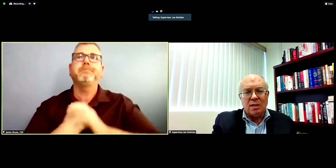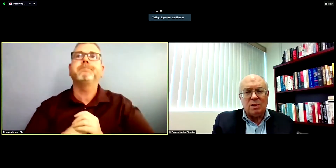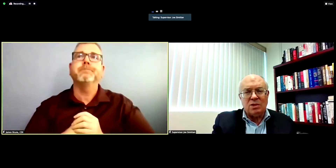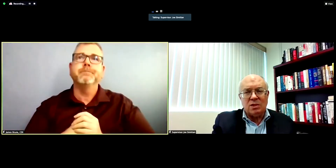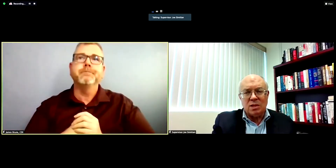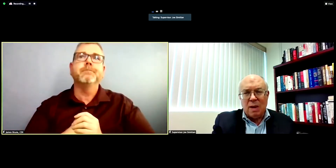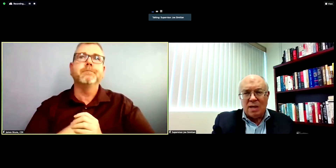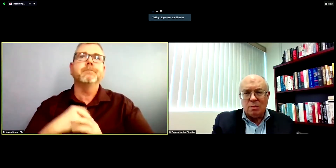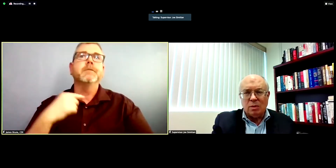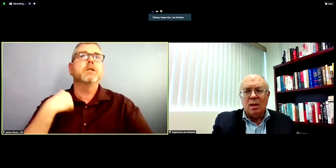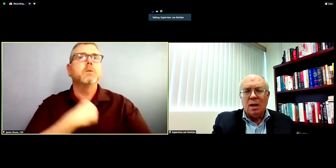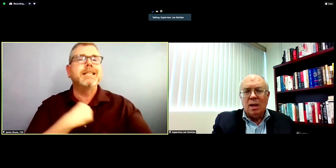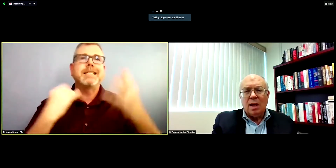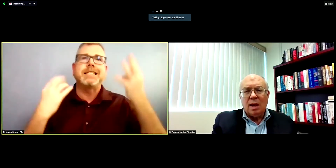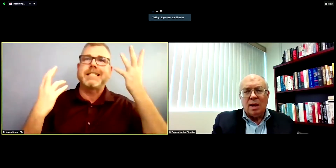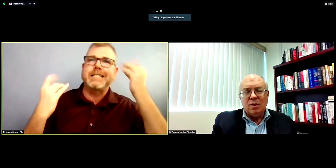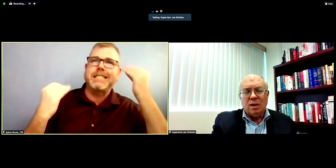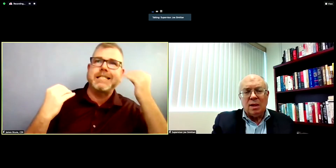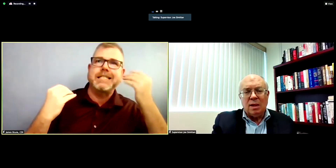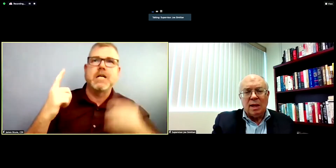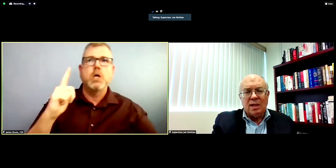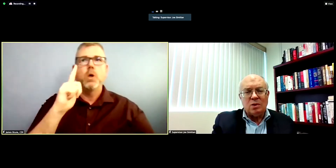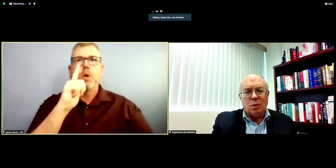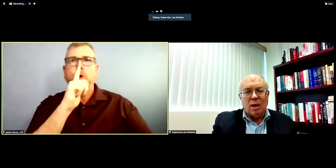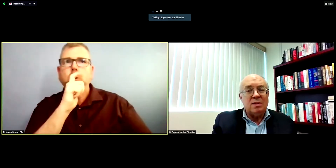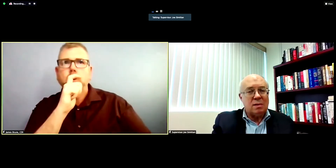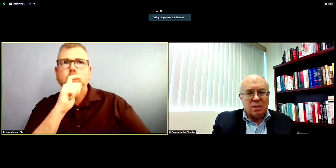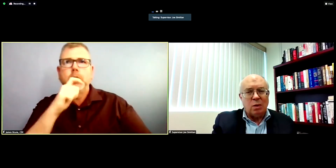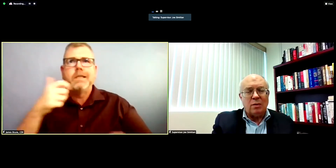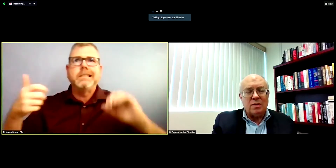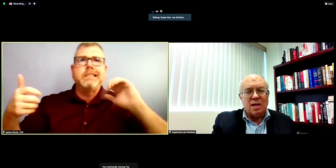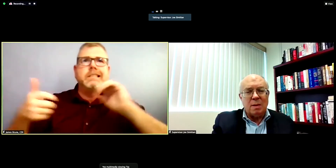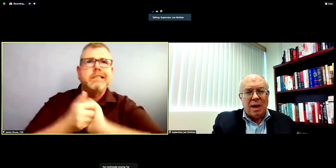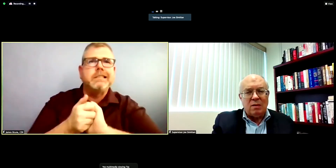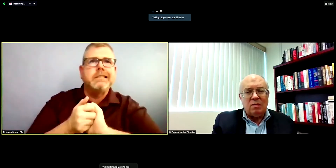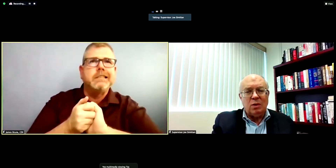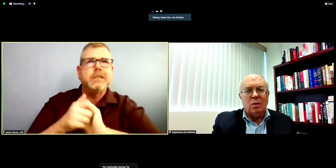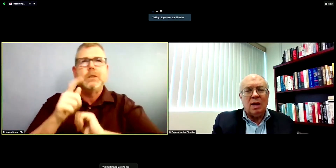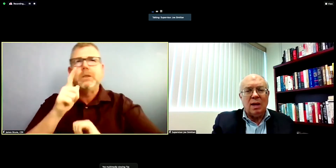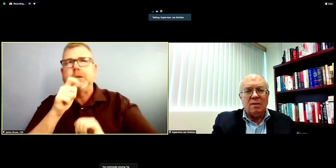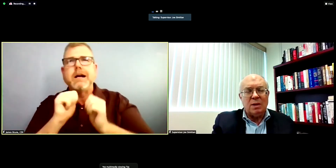expeditiously as possible?" The answer was, let's work with the city of Mountain View. They've been